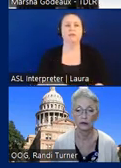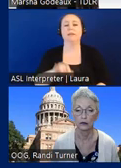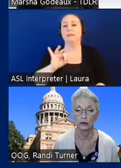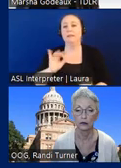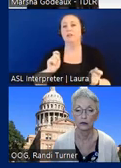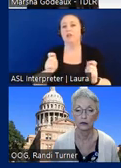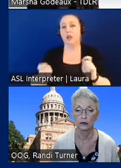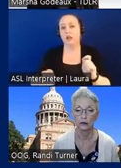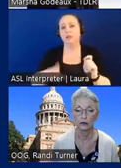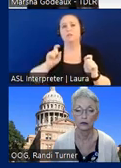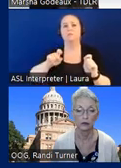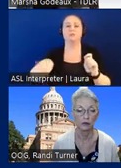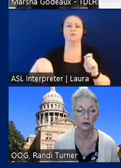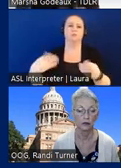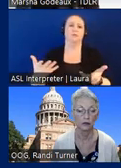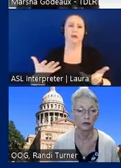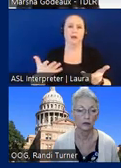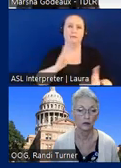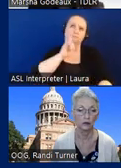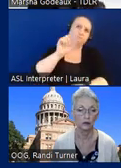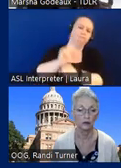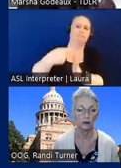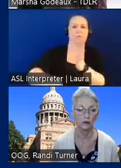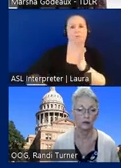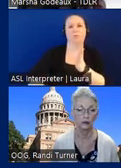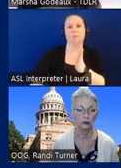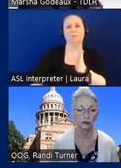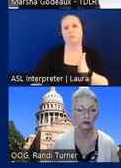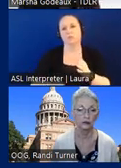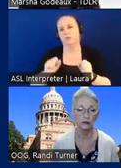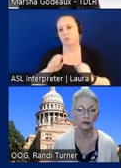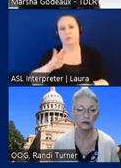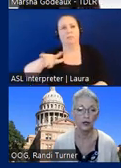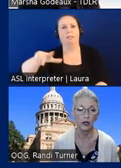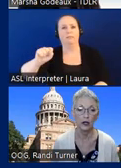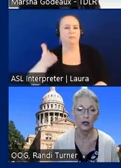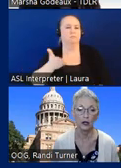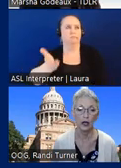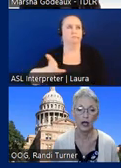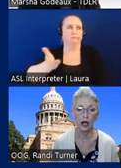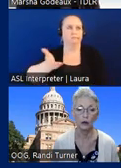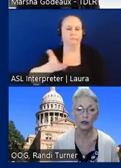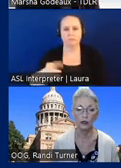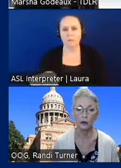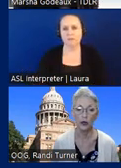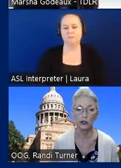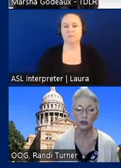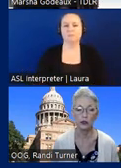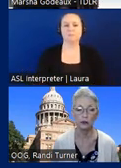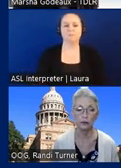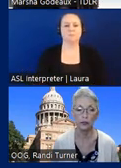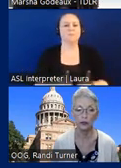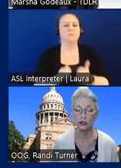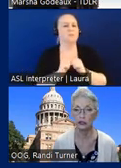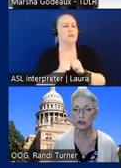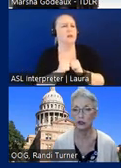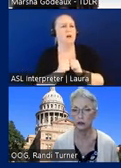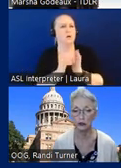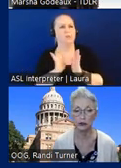to provide the what it actually costs so your your bills how was one year period determined